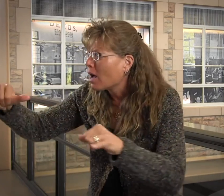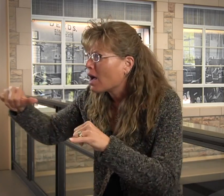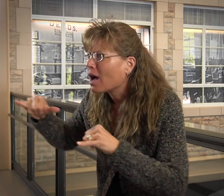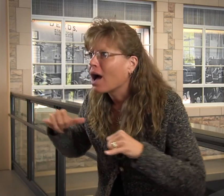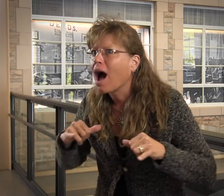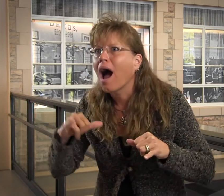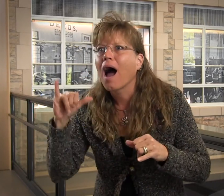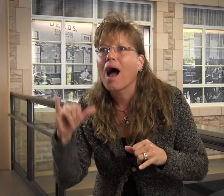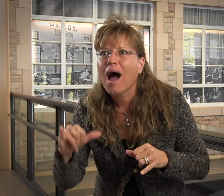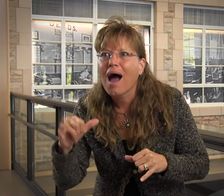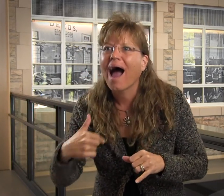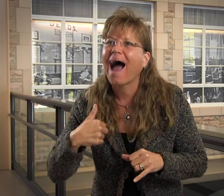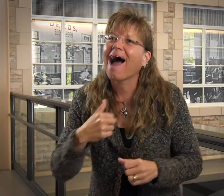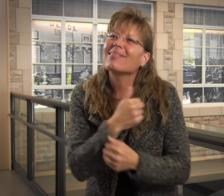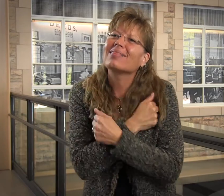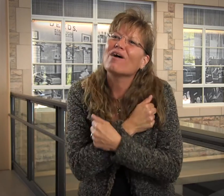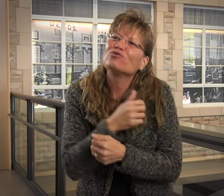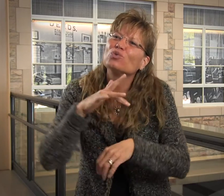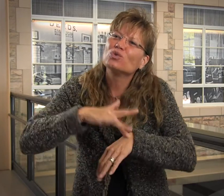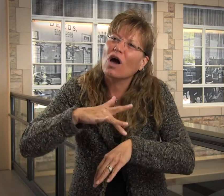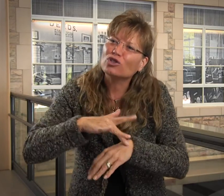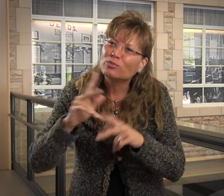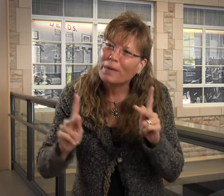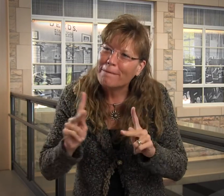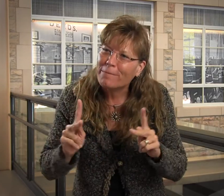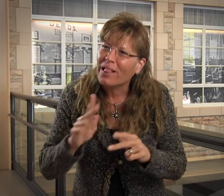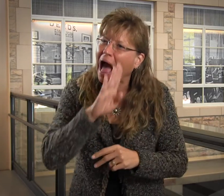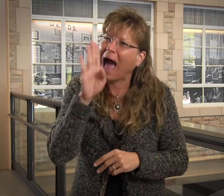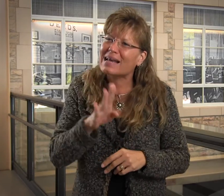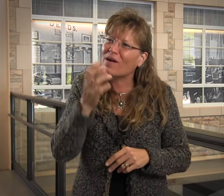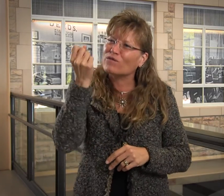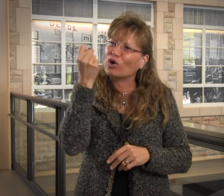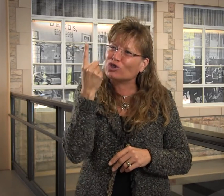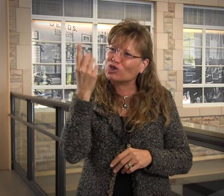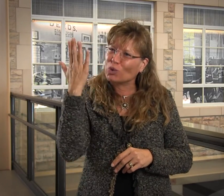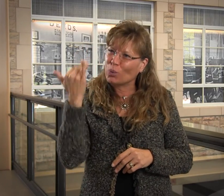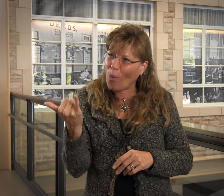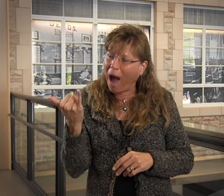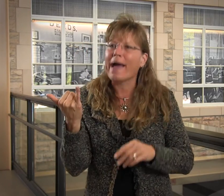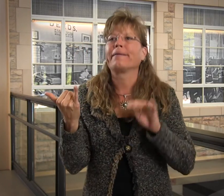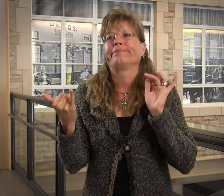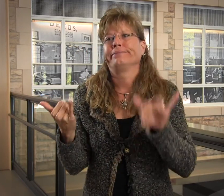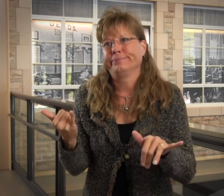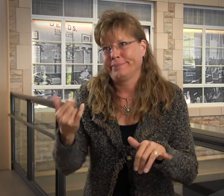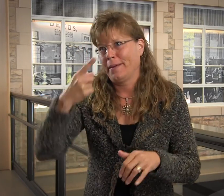but we were one in the same. It was there that I realized, I like to touch people,